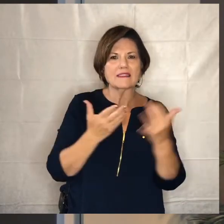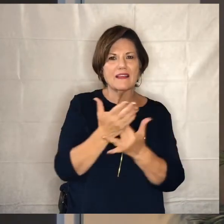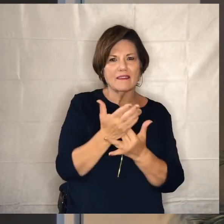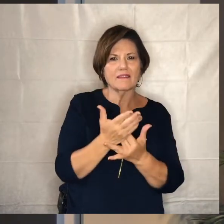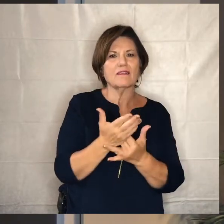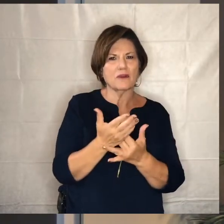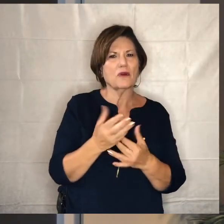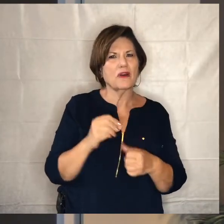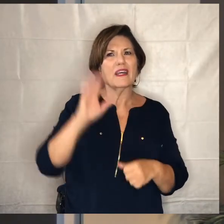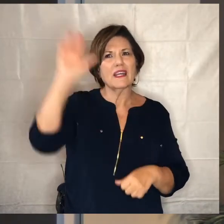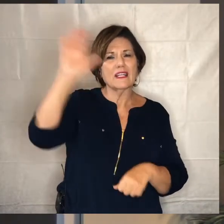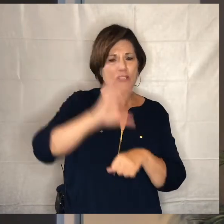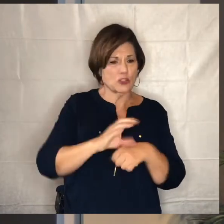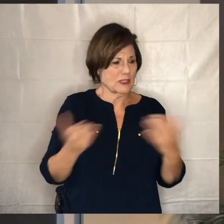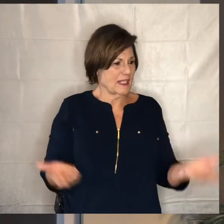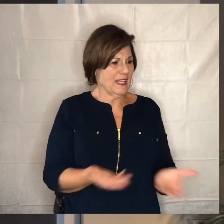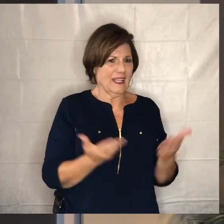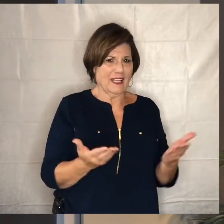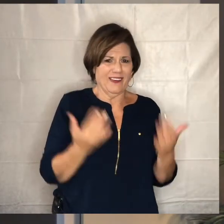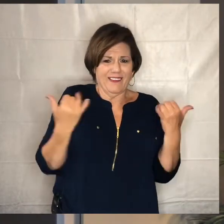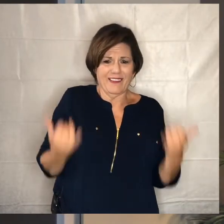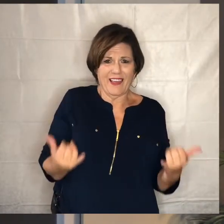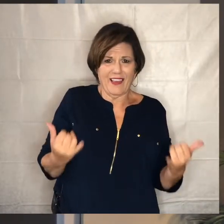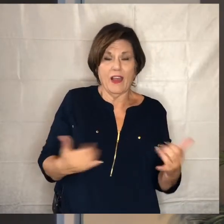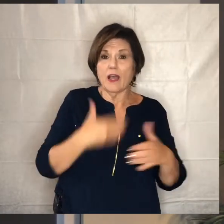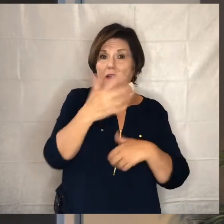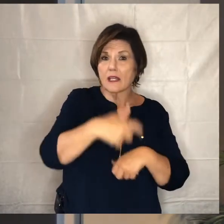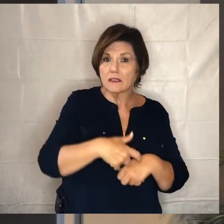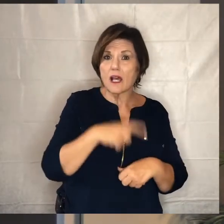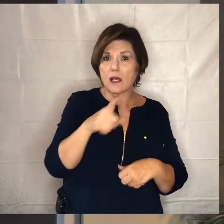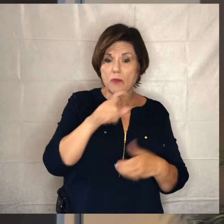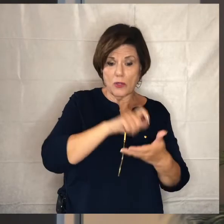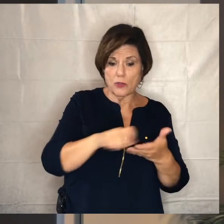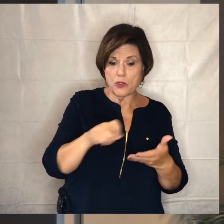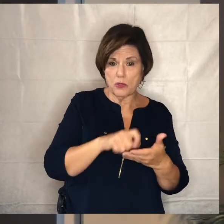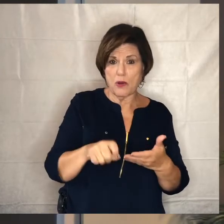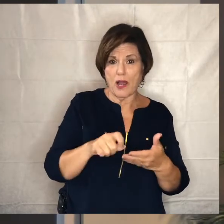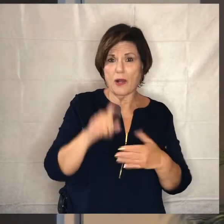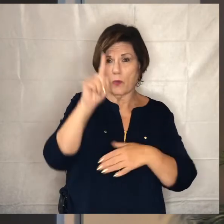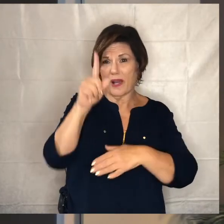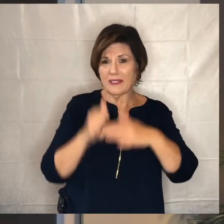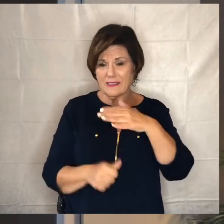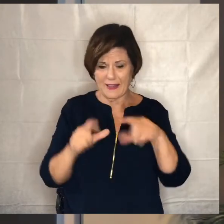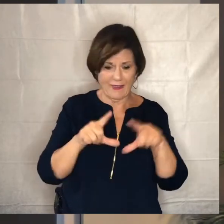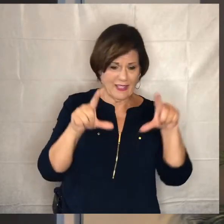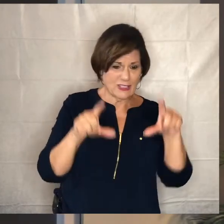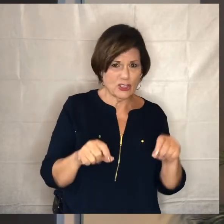of the church right here and right now so the next time you write out that tithe check there's not this place of like